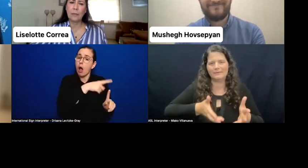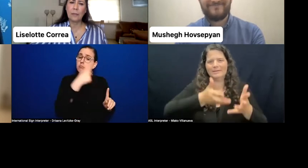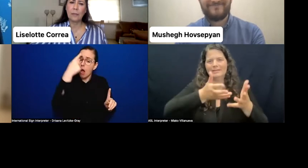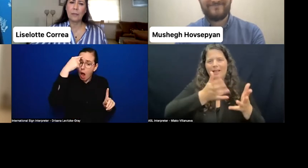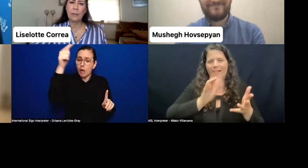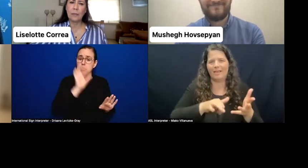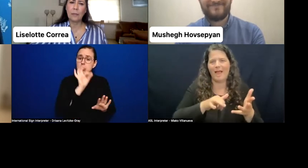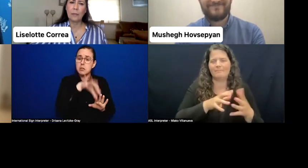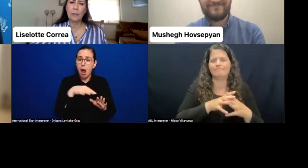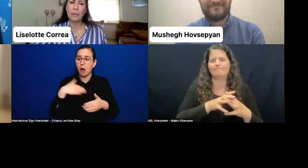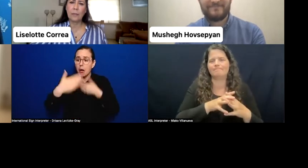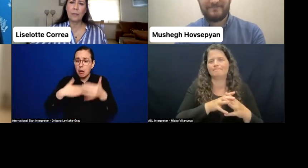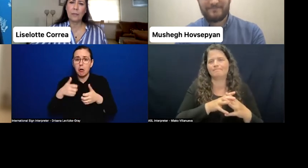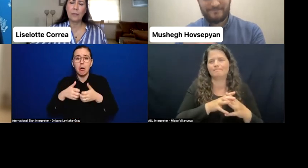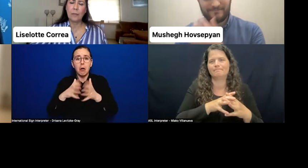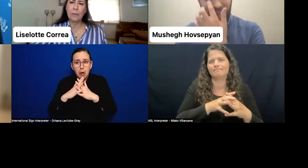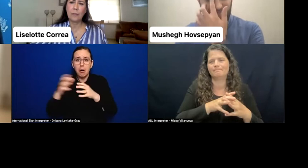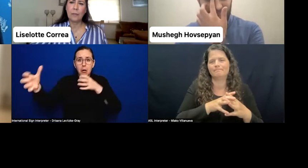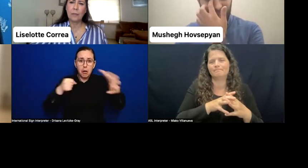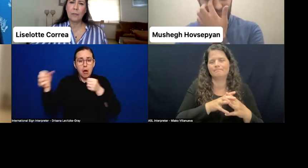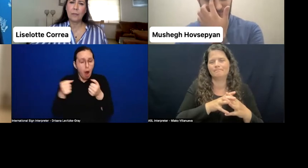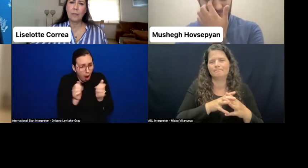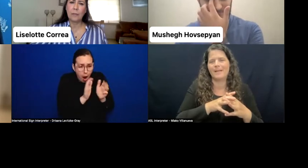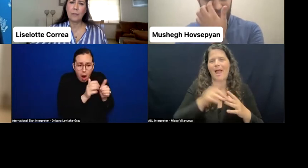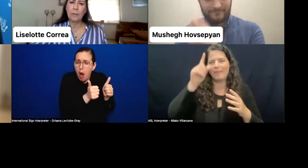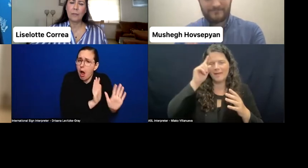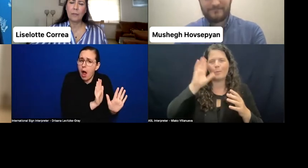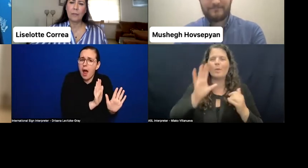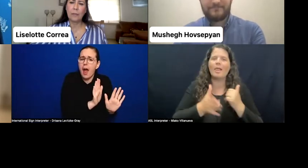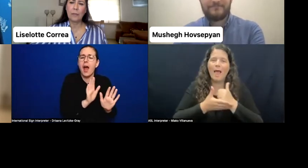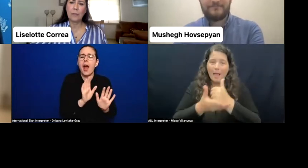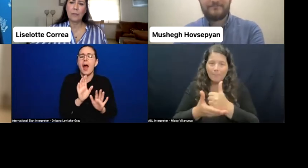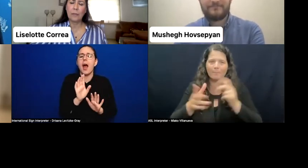a measure will be very helpful for persons with disabilities